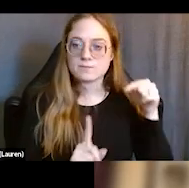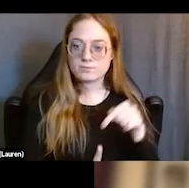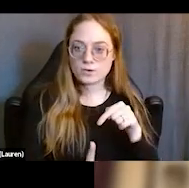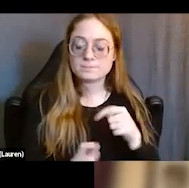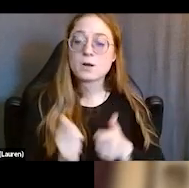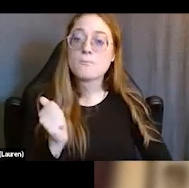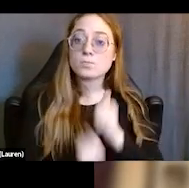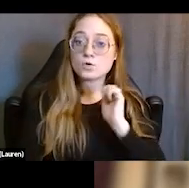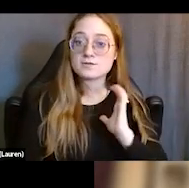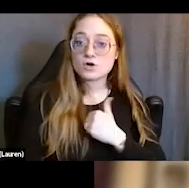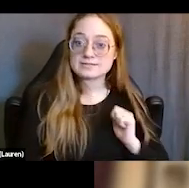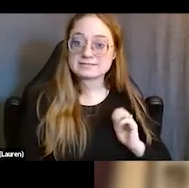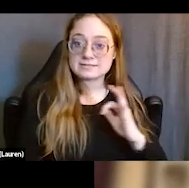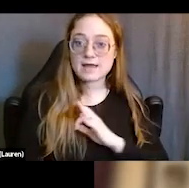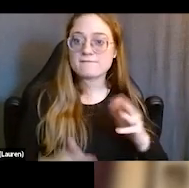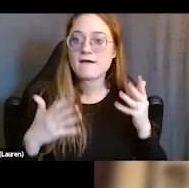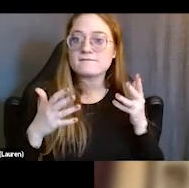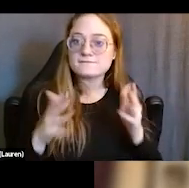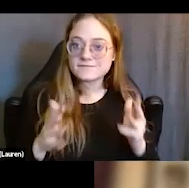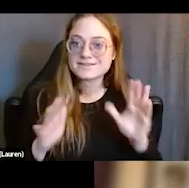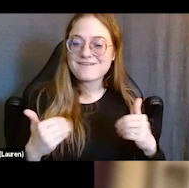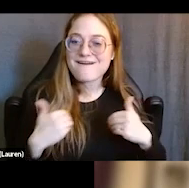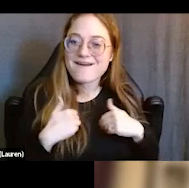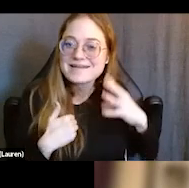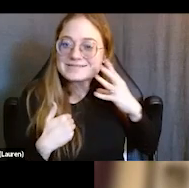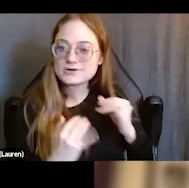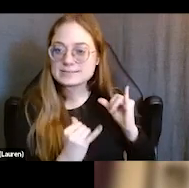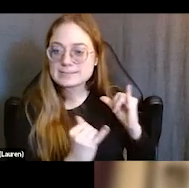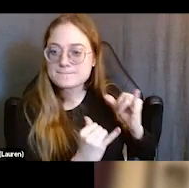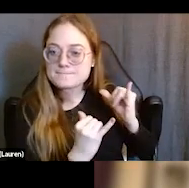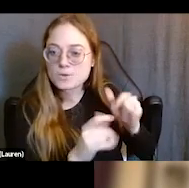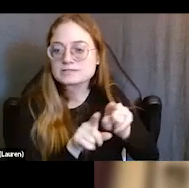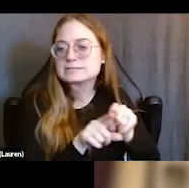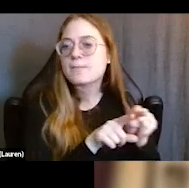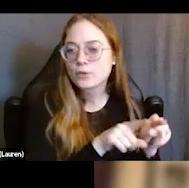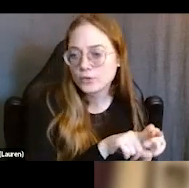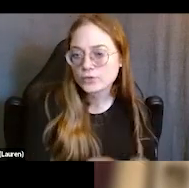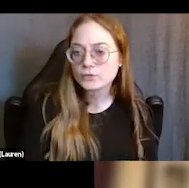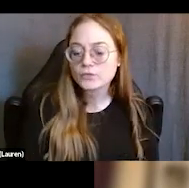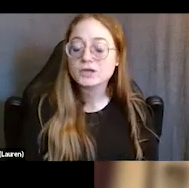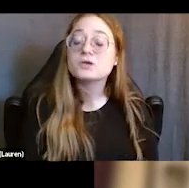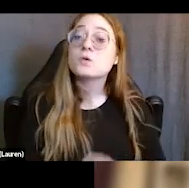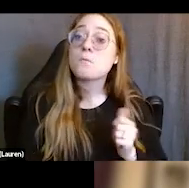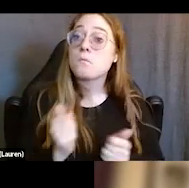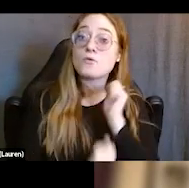have shared or similar lived experiences. And so, the vast majority of our staff throughout the organization are formally incarcerated.